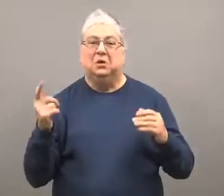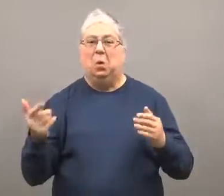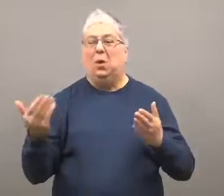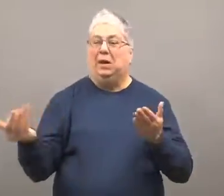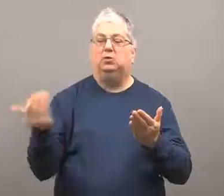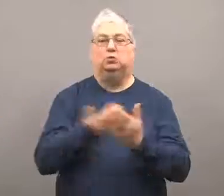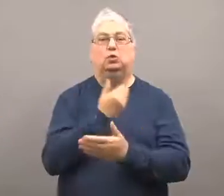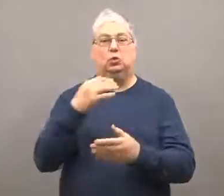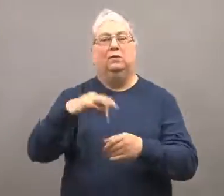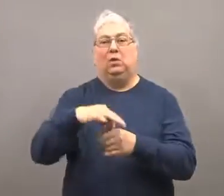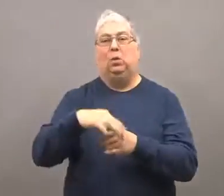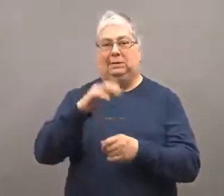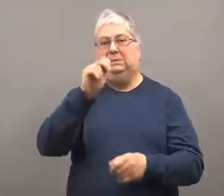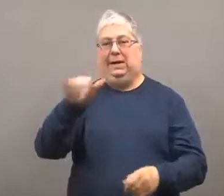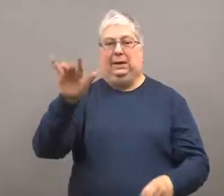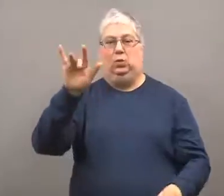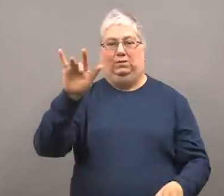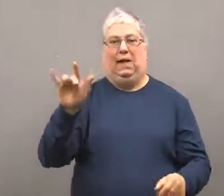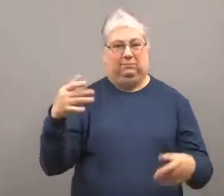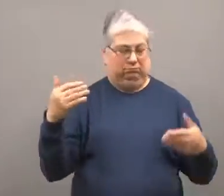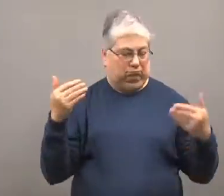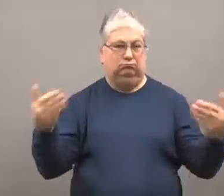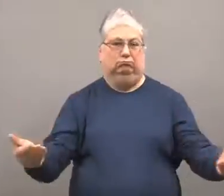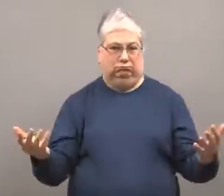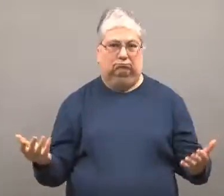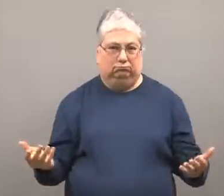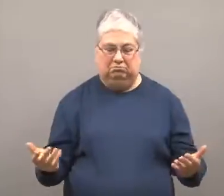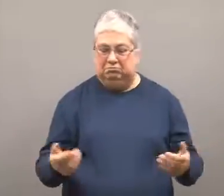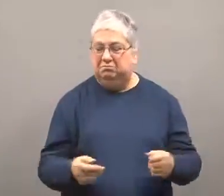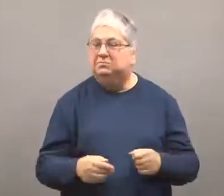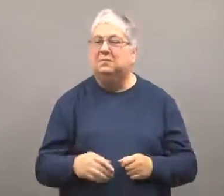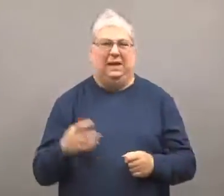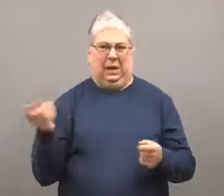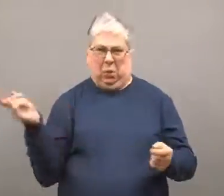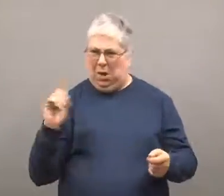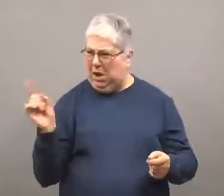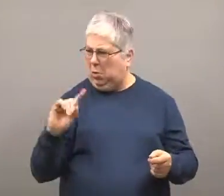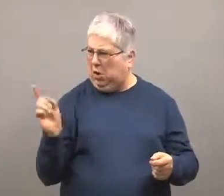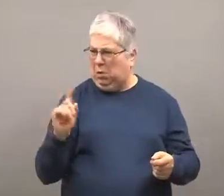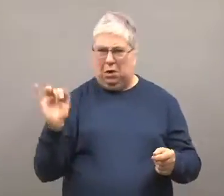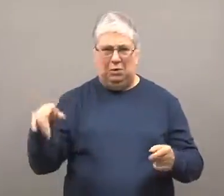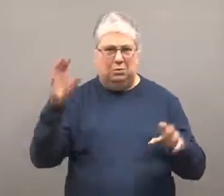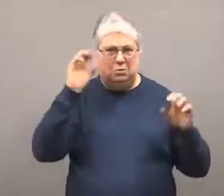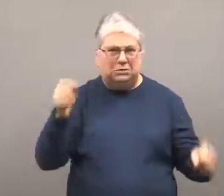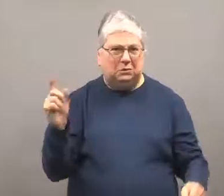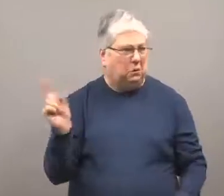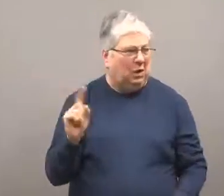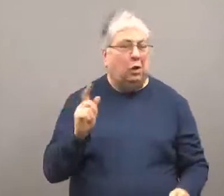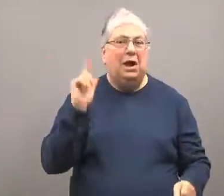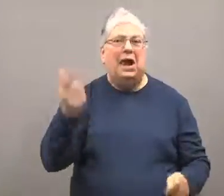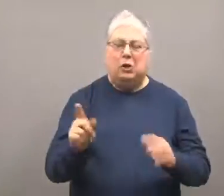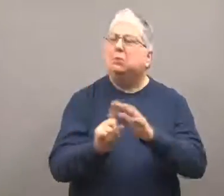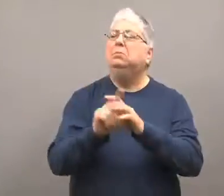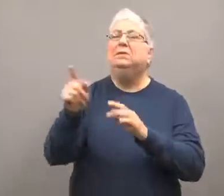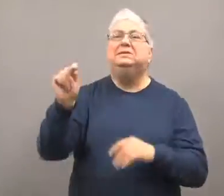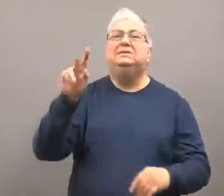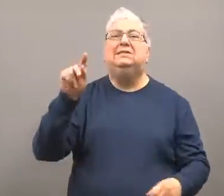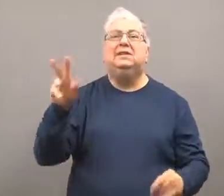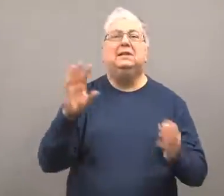May 25 was set as the date for the election.